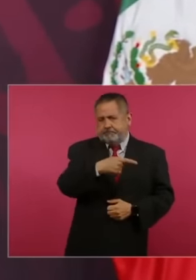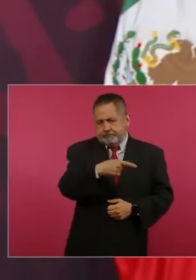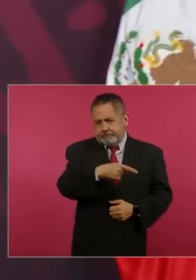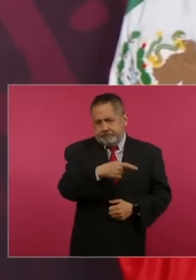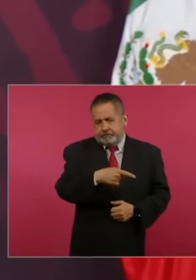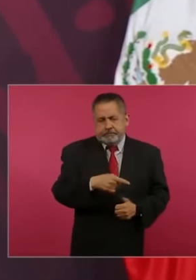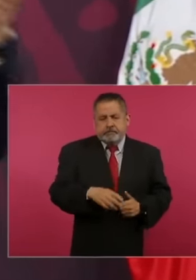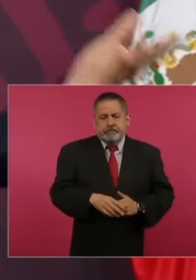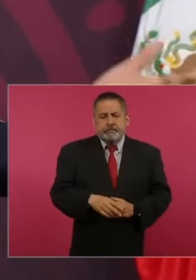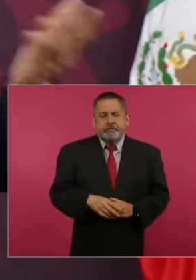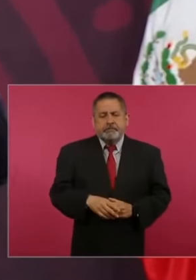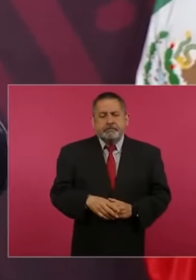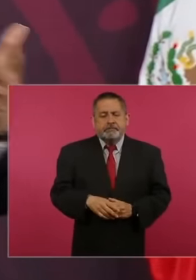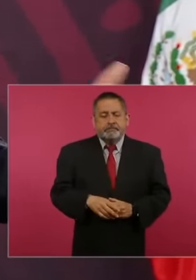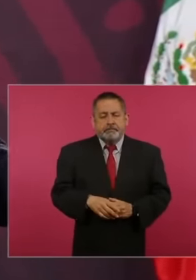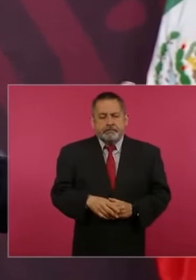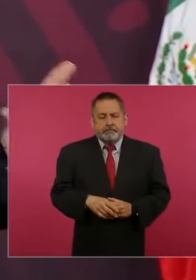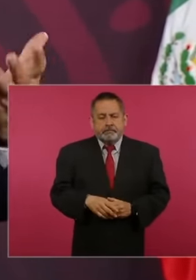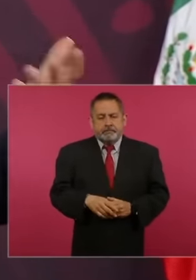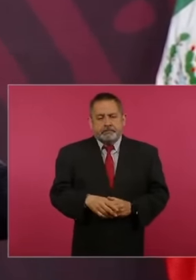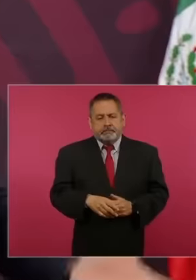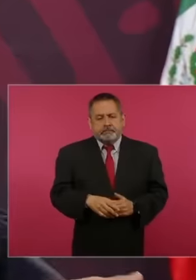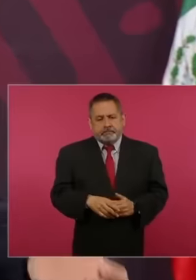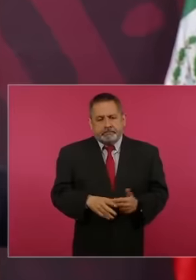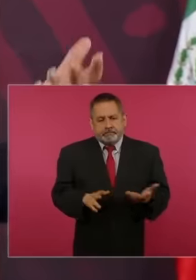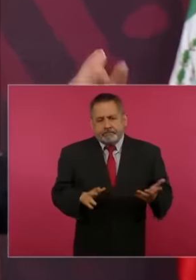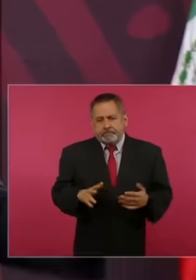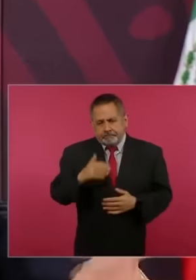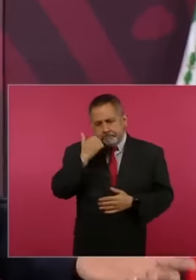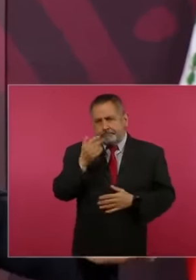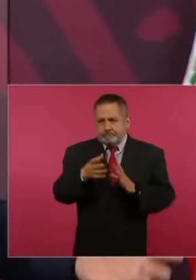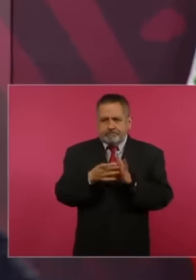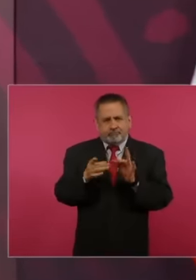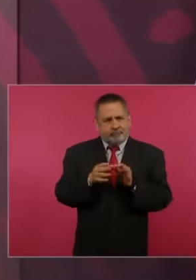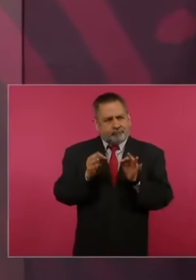is I would like to be more diplomatic